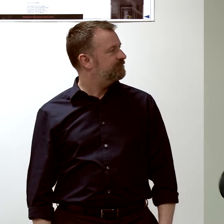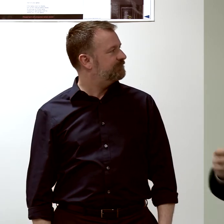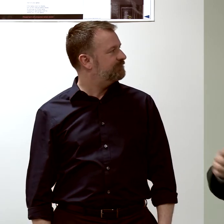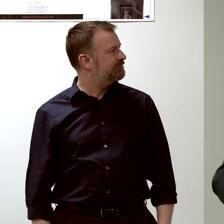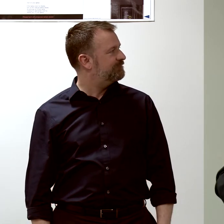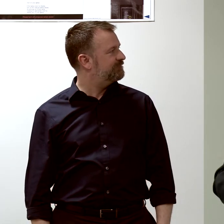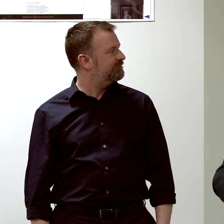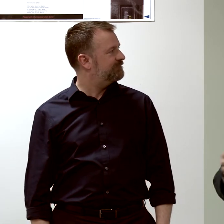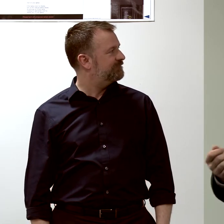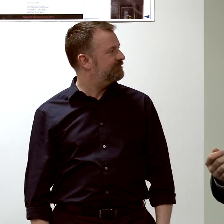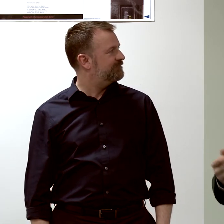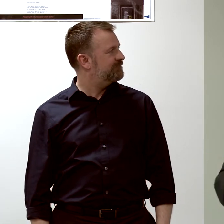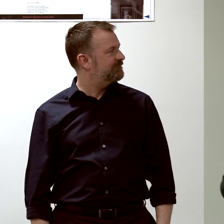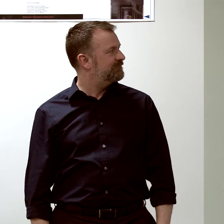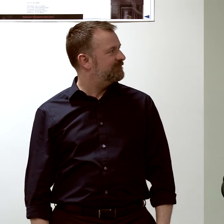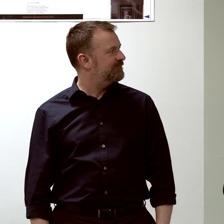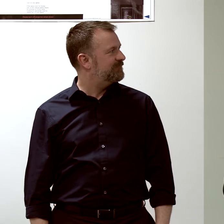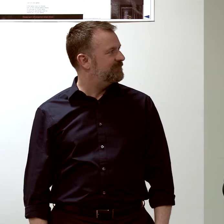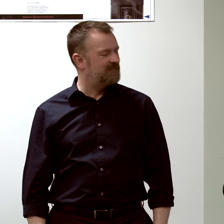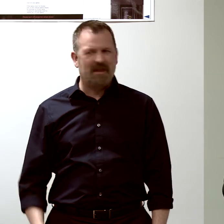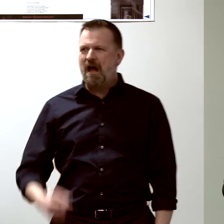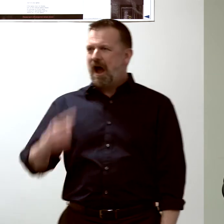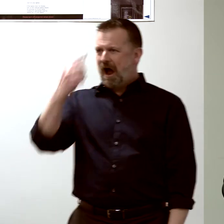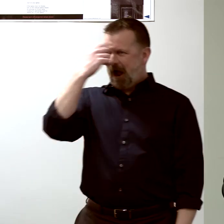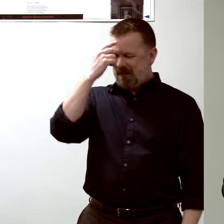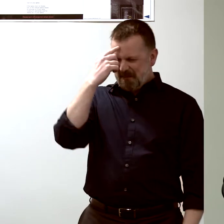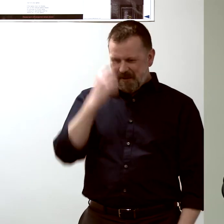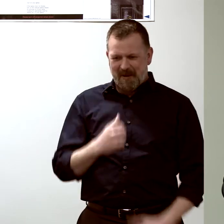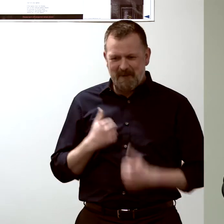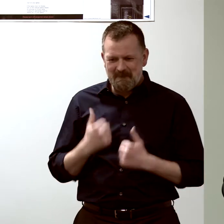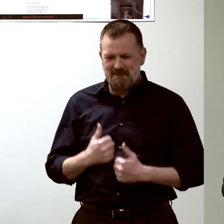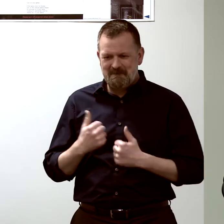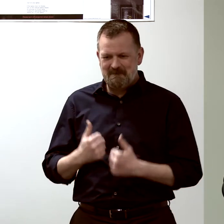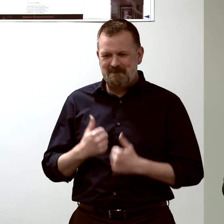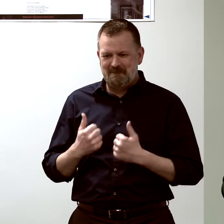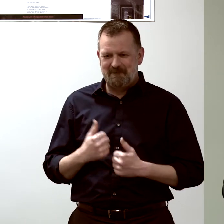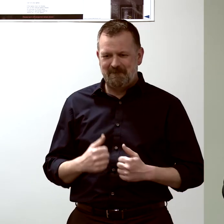You get pulled out of your shell by nature.